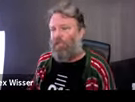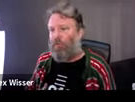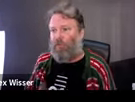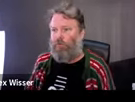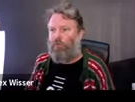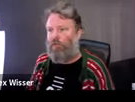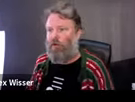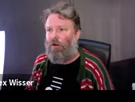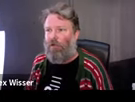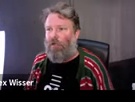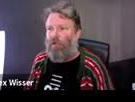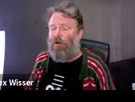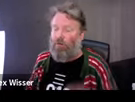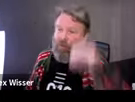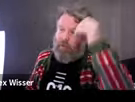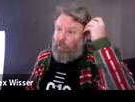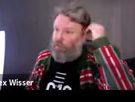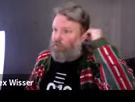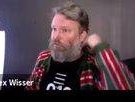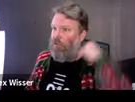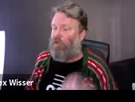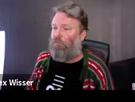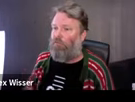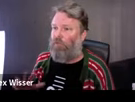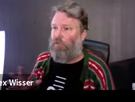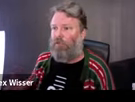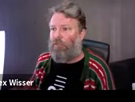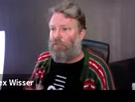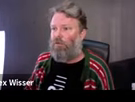to able to change the perception of how artists sits in the world then